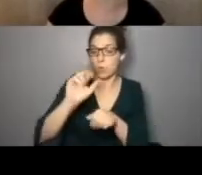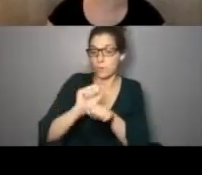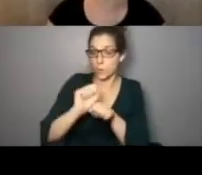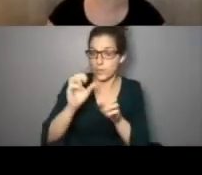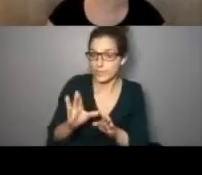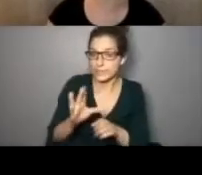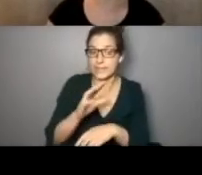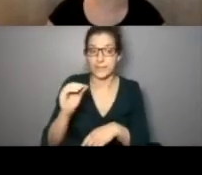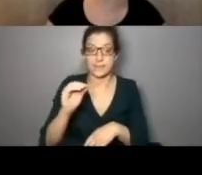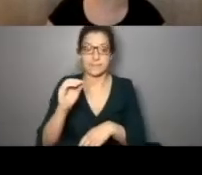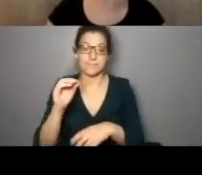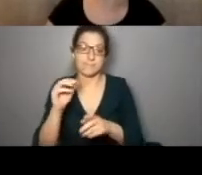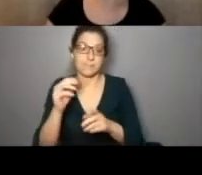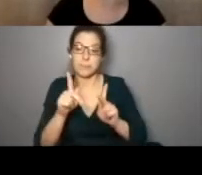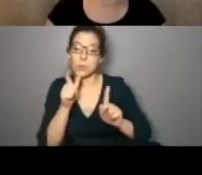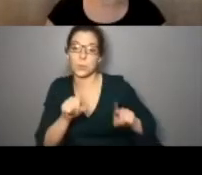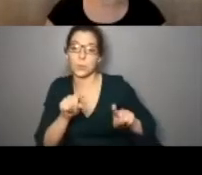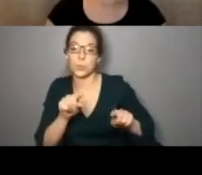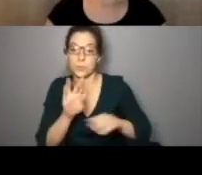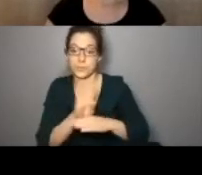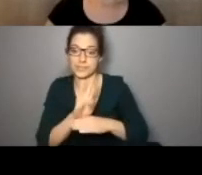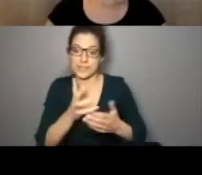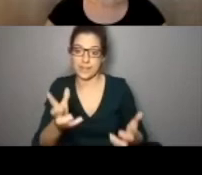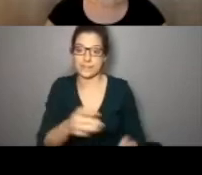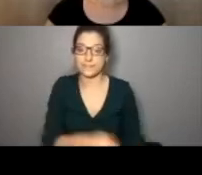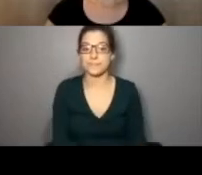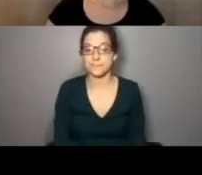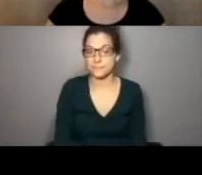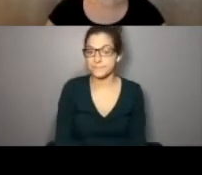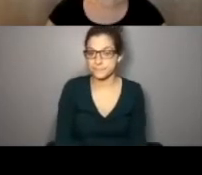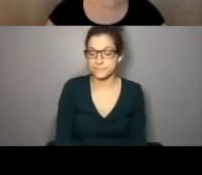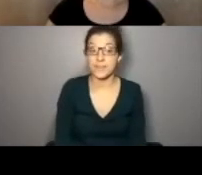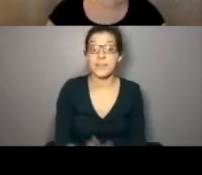for your employees and your patrons.